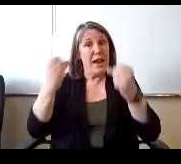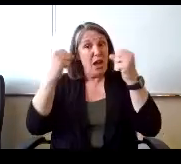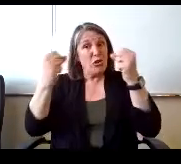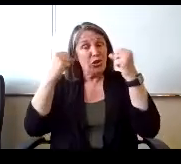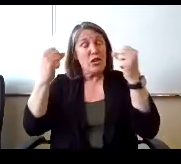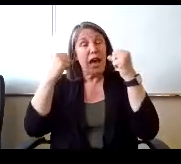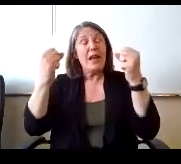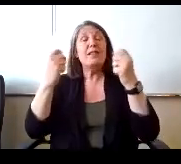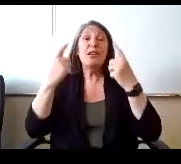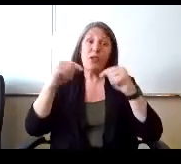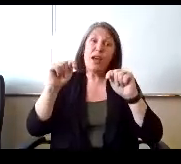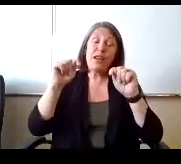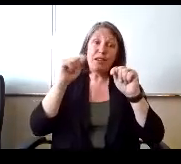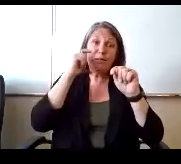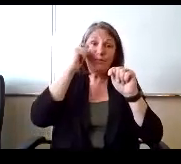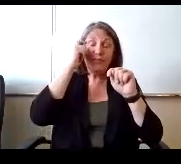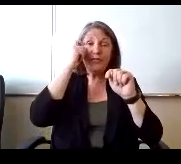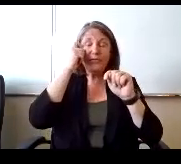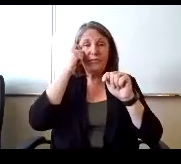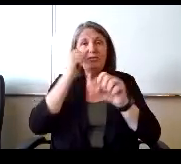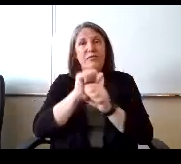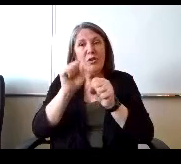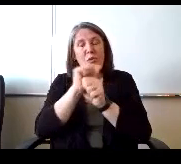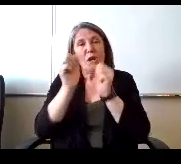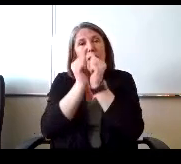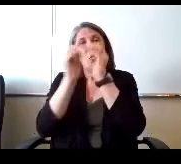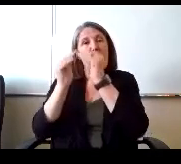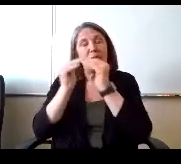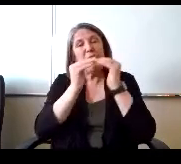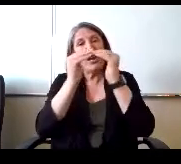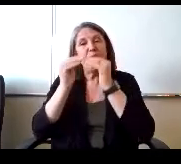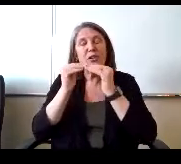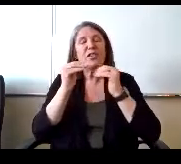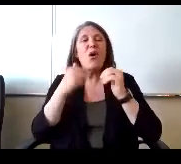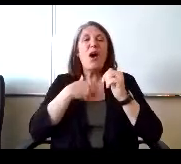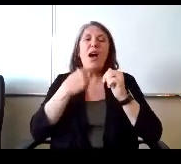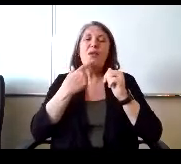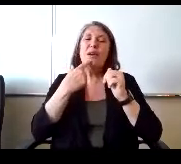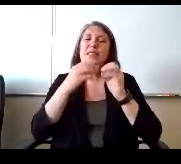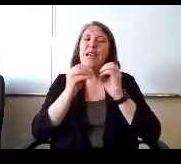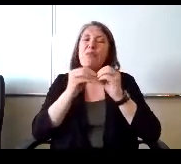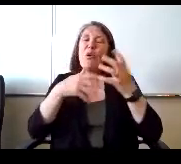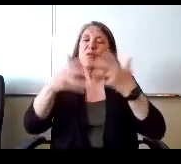get him working with peers and so I would say more of this social emotional on that.